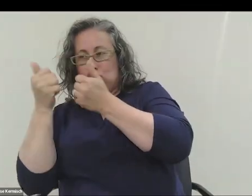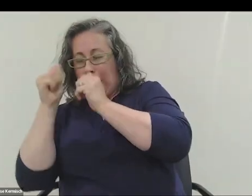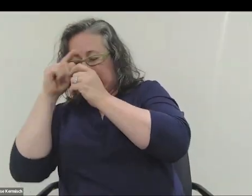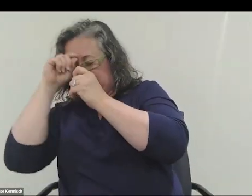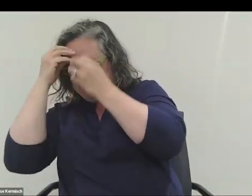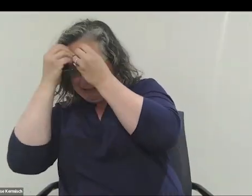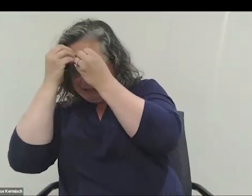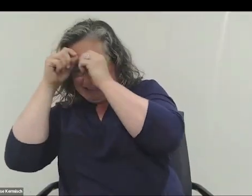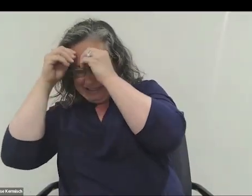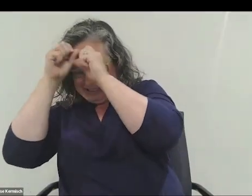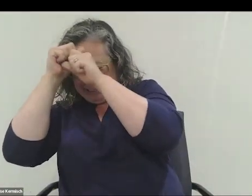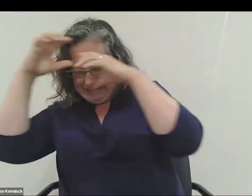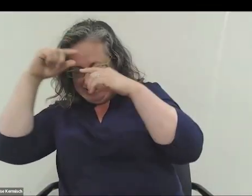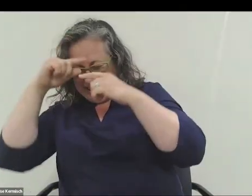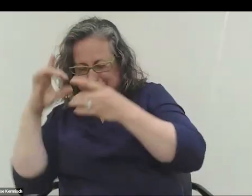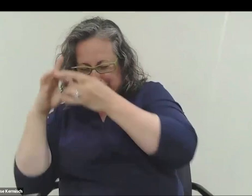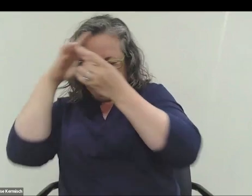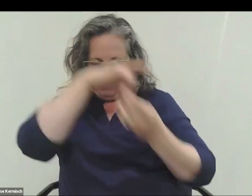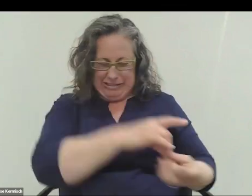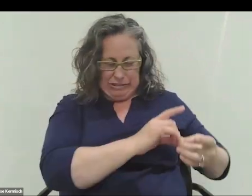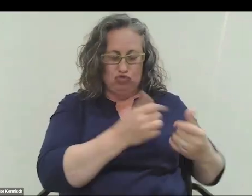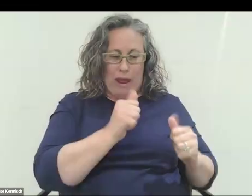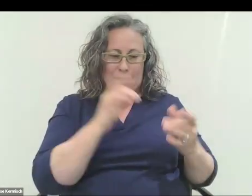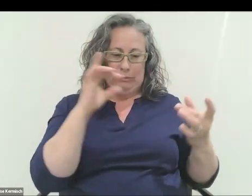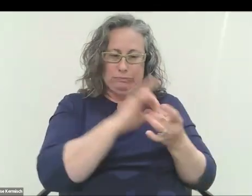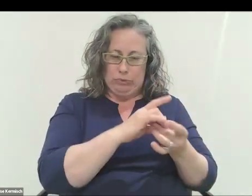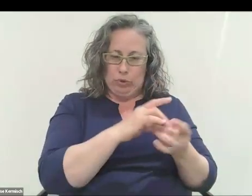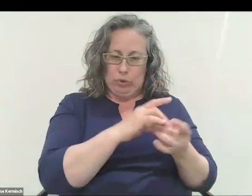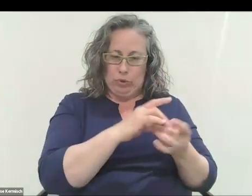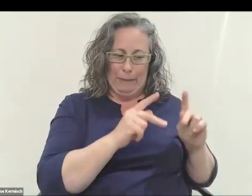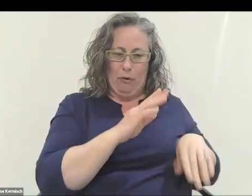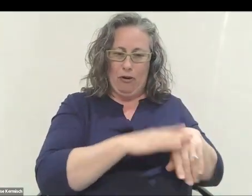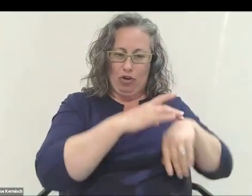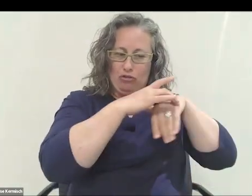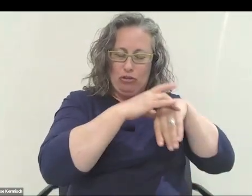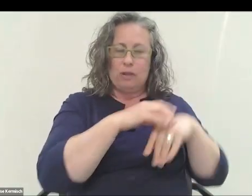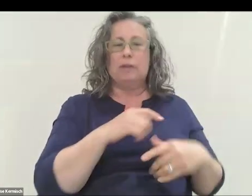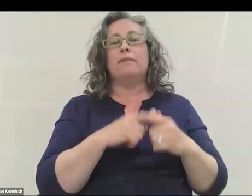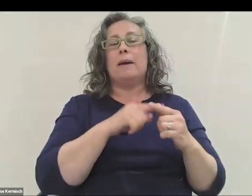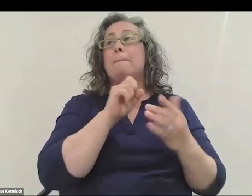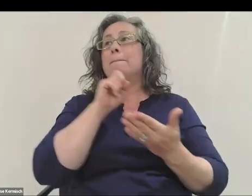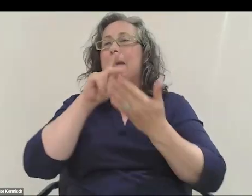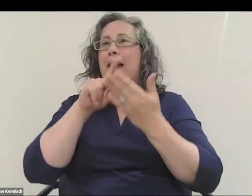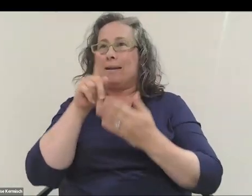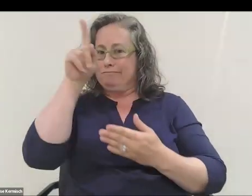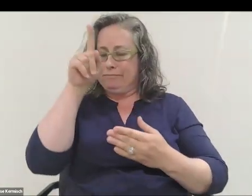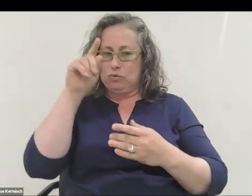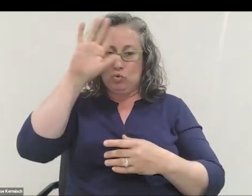it's me imagining everyone down on Earth. Then we go back up to space for the chorus